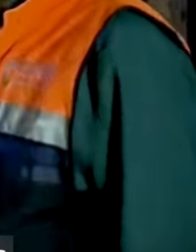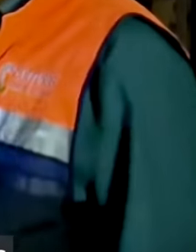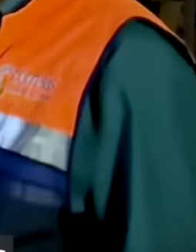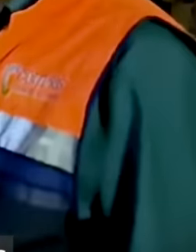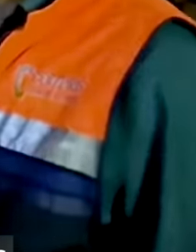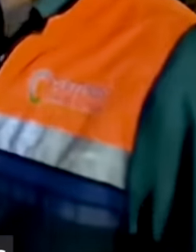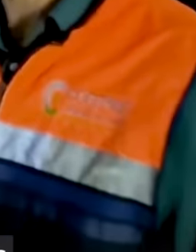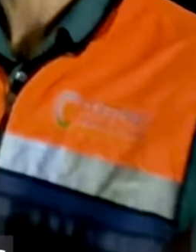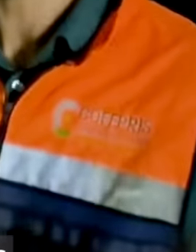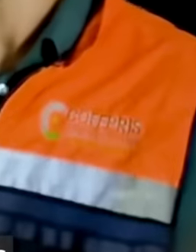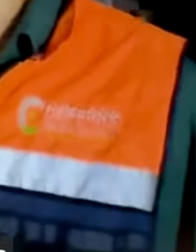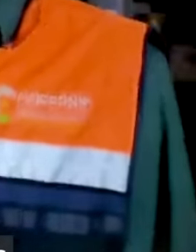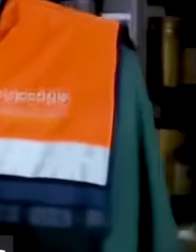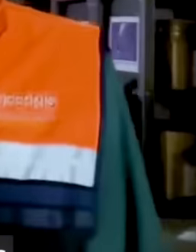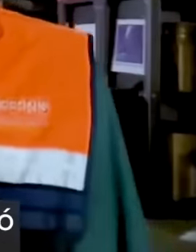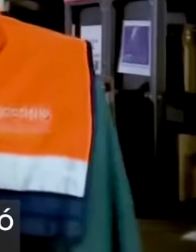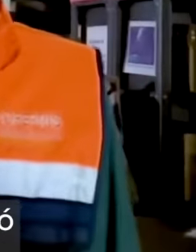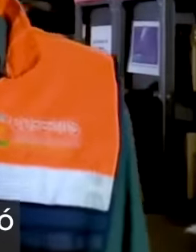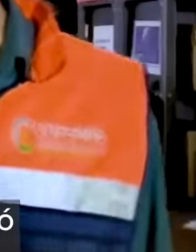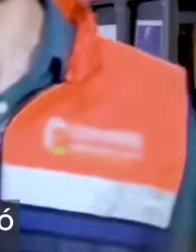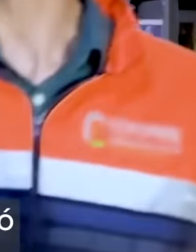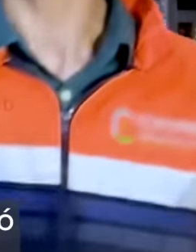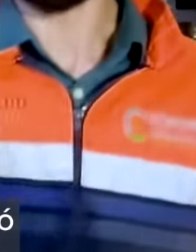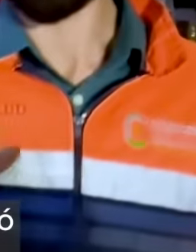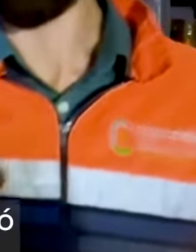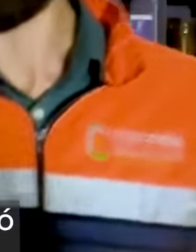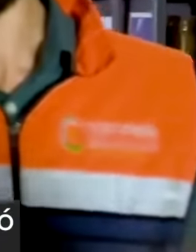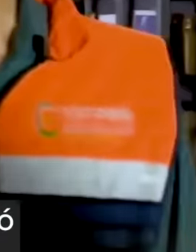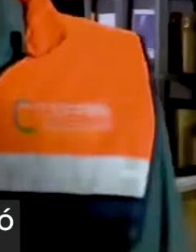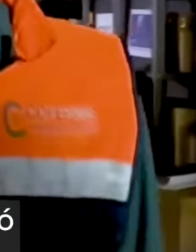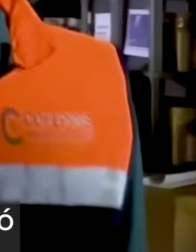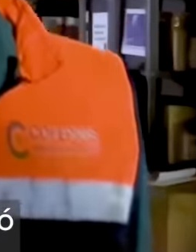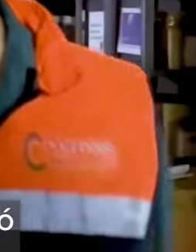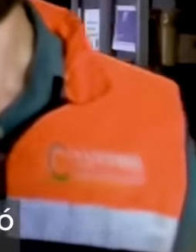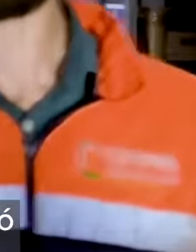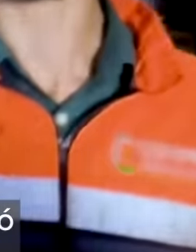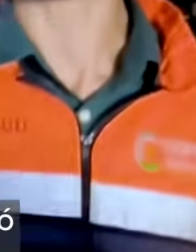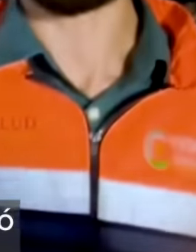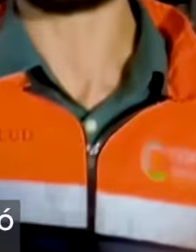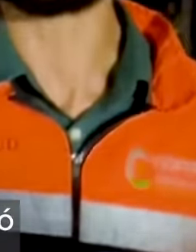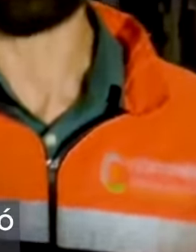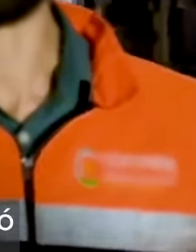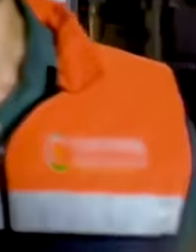this unscrupulous behavior pretended to have everything in order and opened the basements of